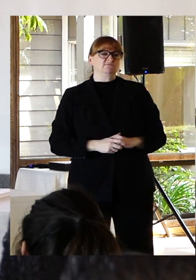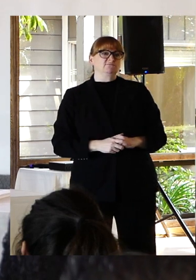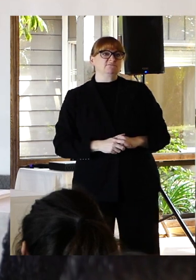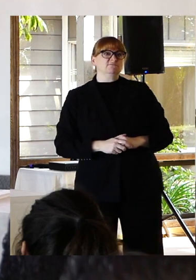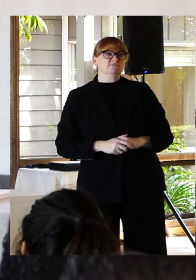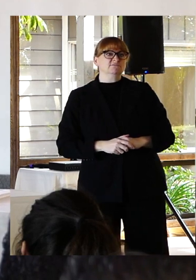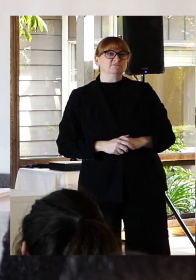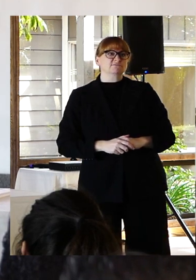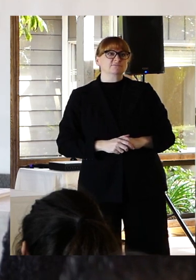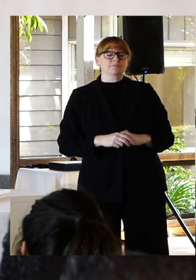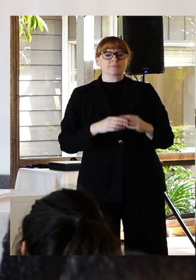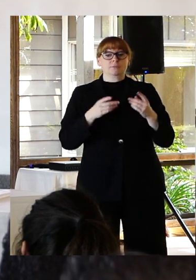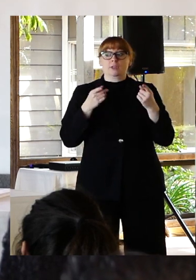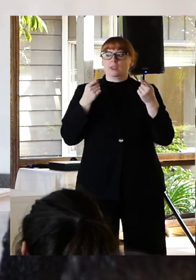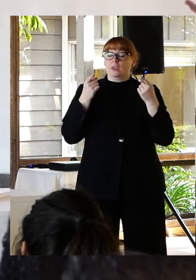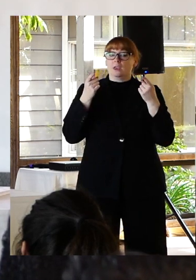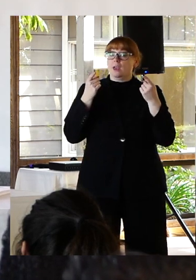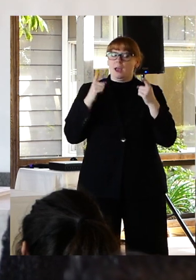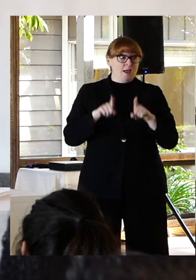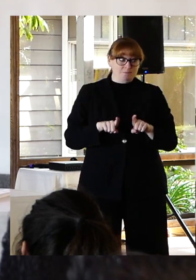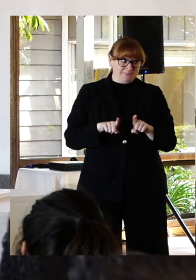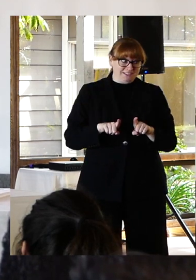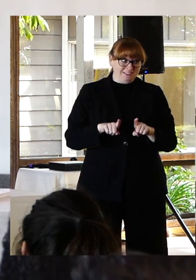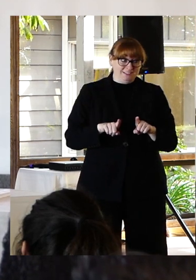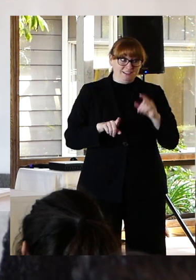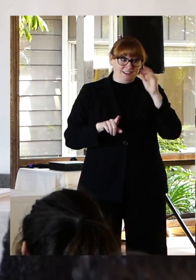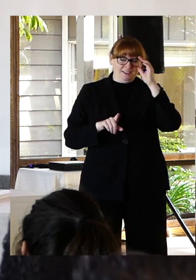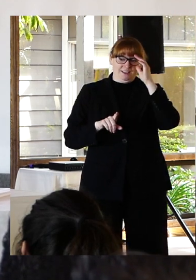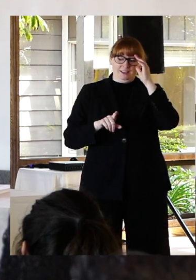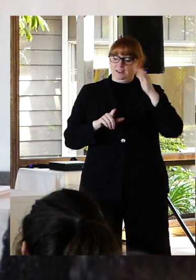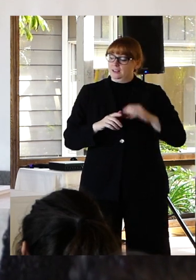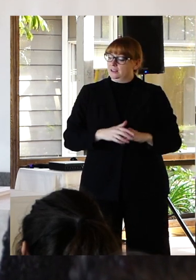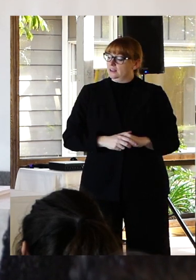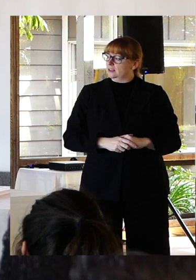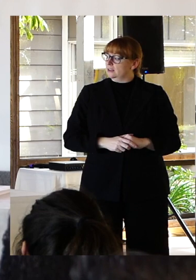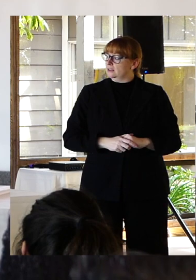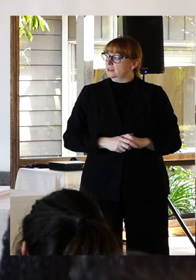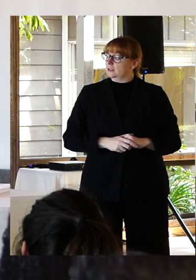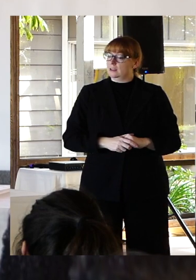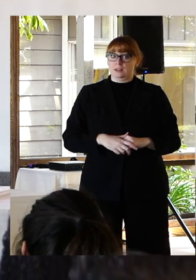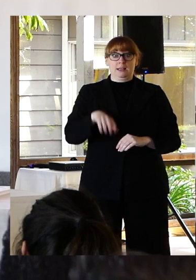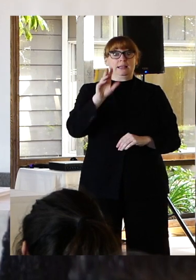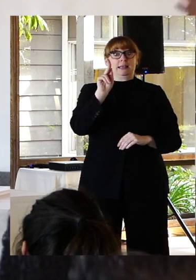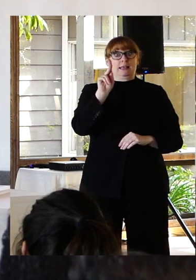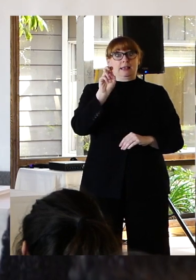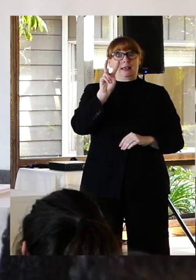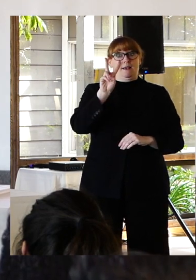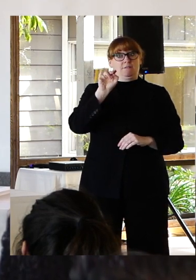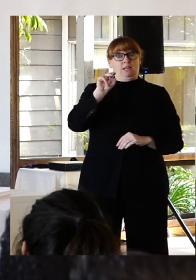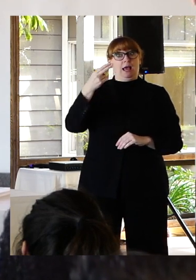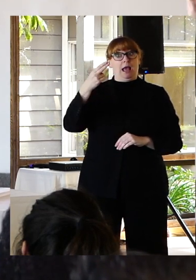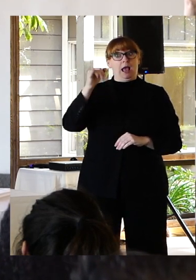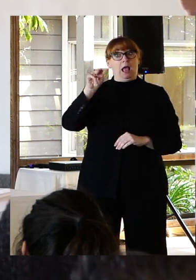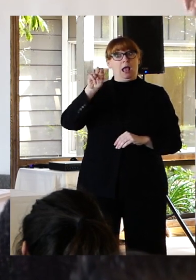And it turns out luckily that his work and his father's work on the suicide